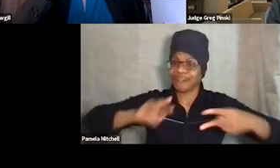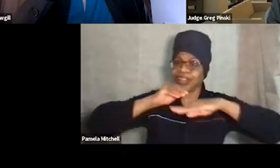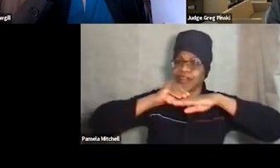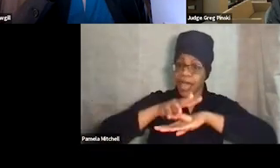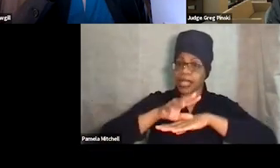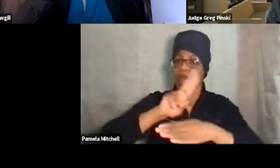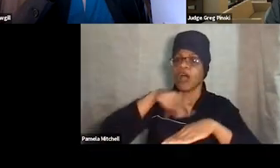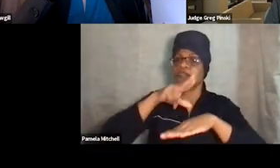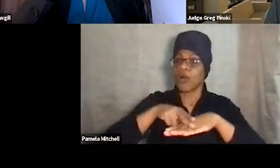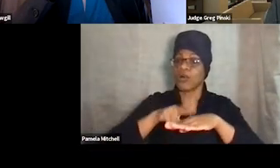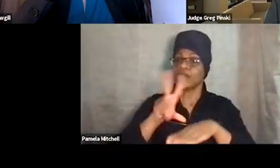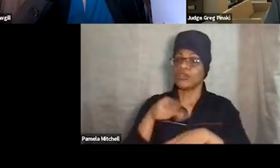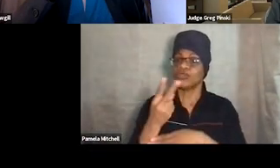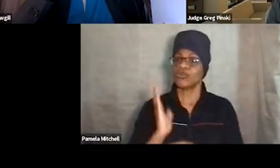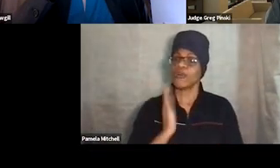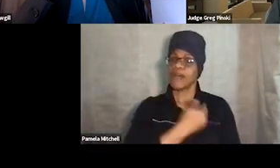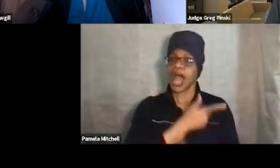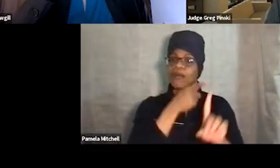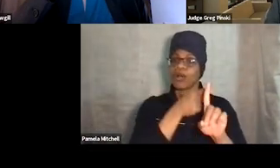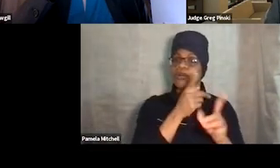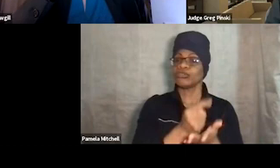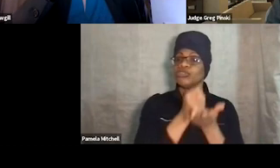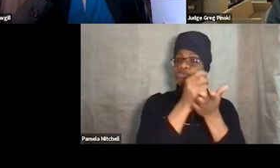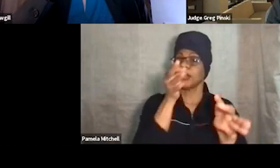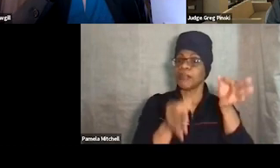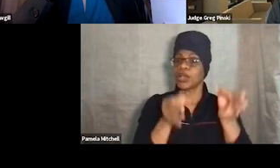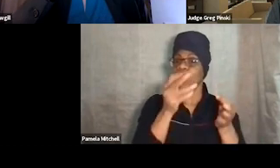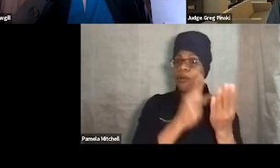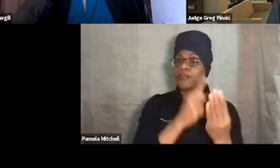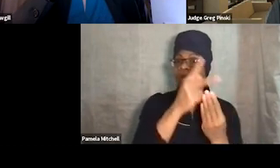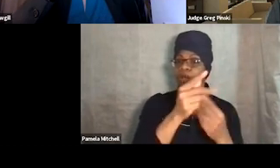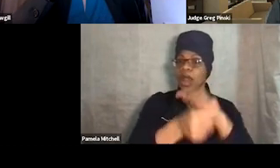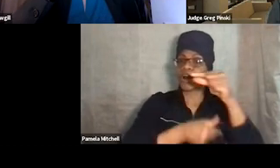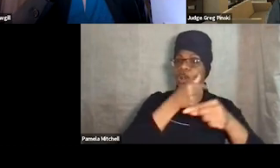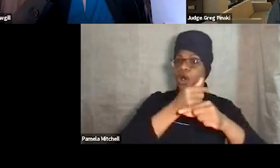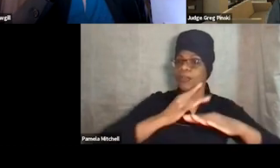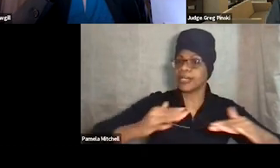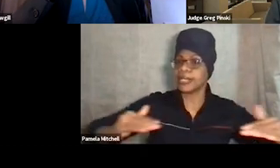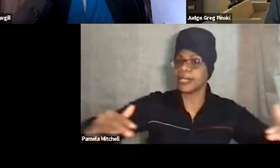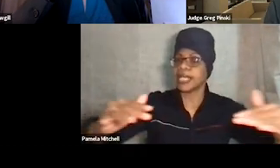of a treatment court programs, globally, are to improve upon recidivism